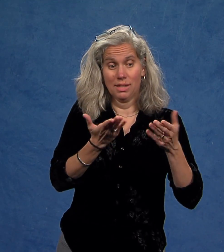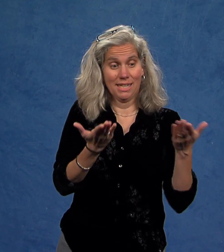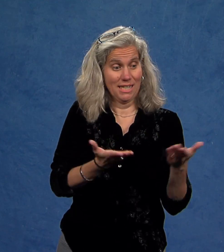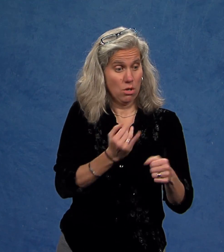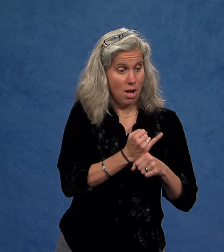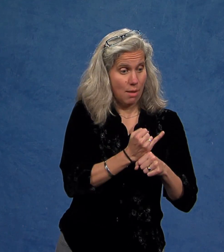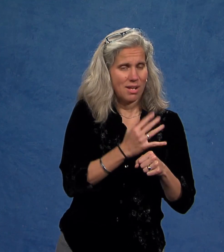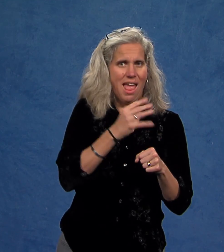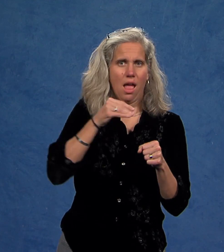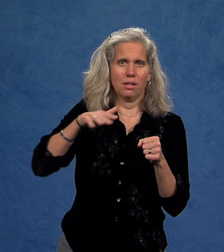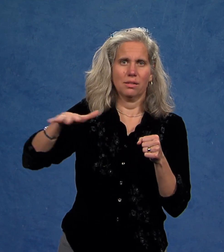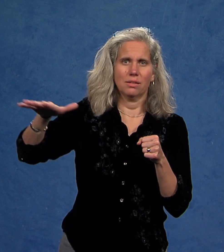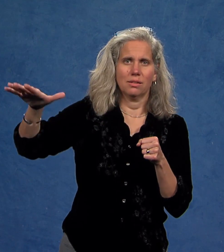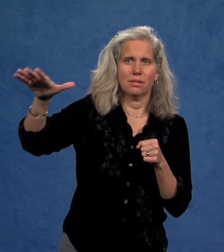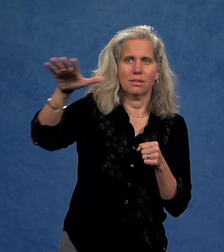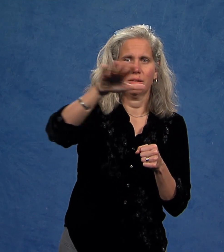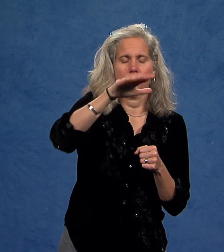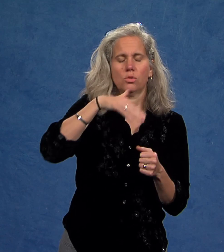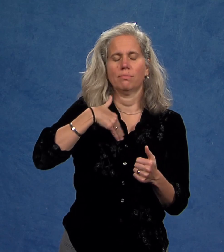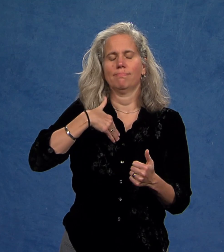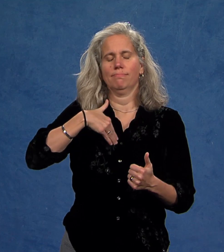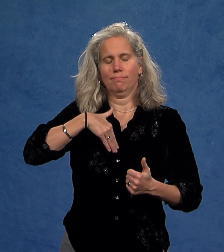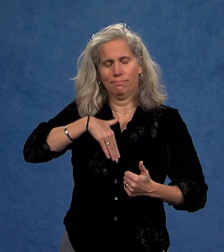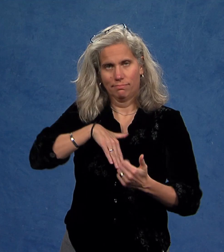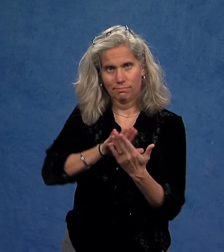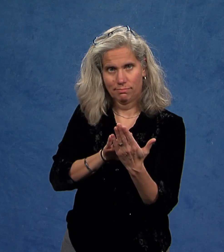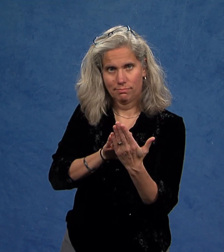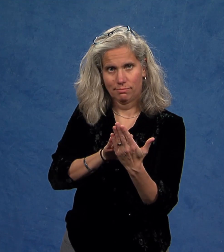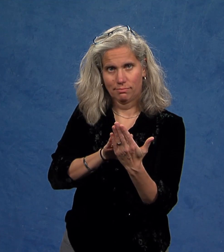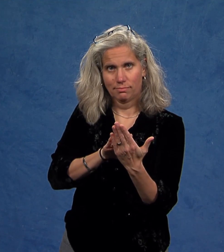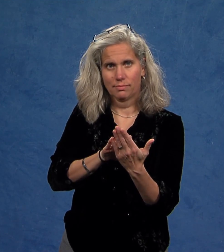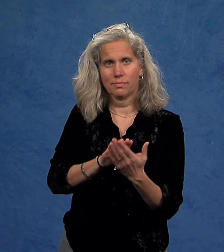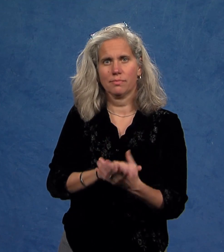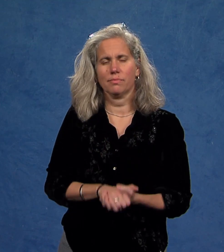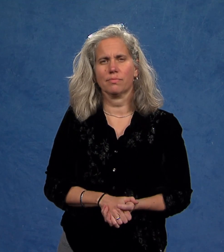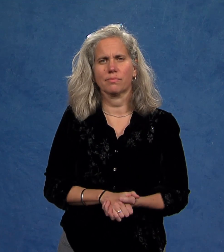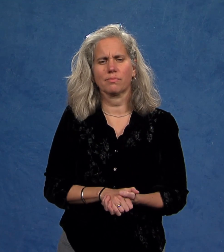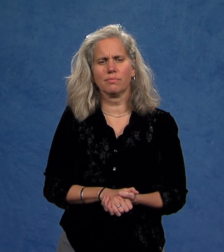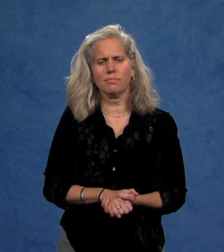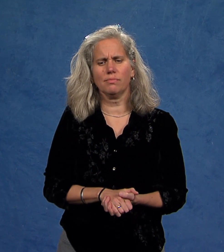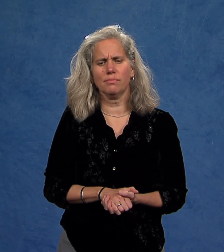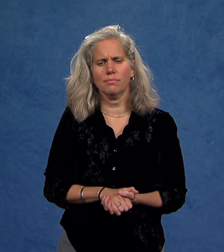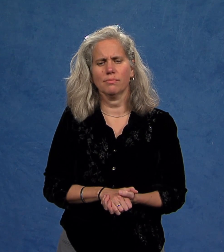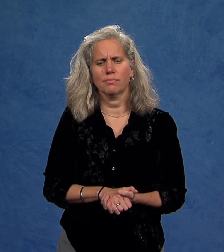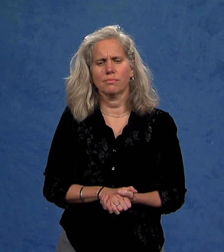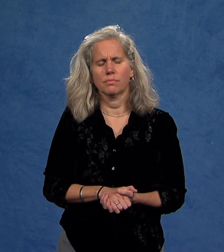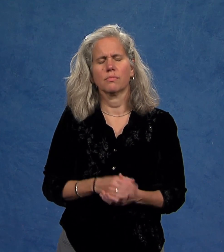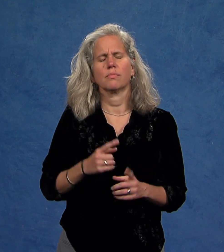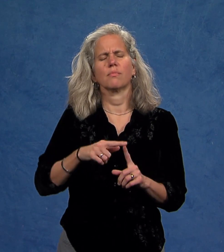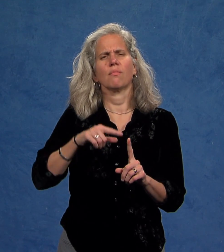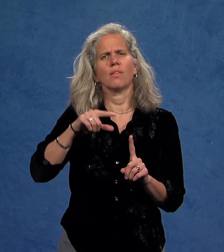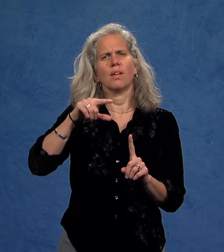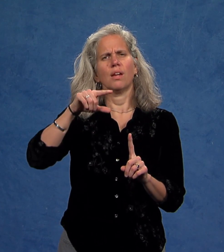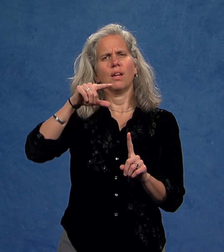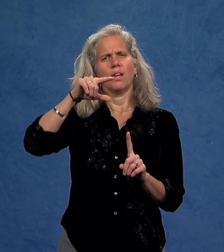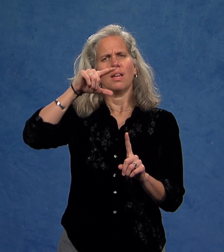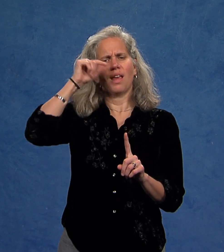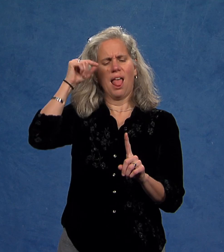both on campus and beyond.